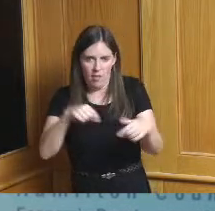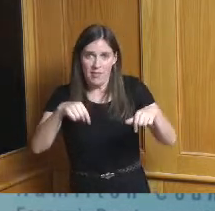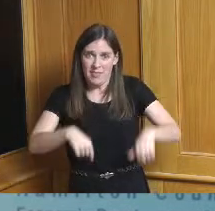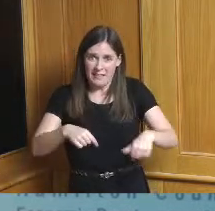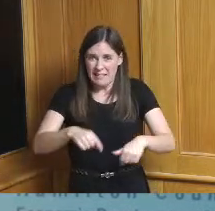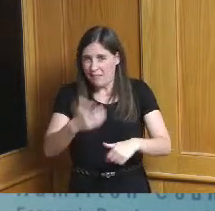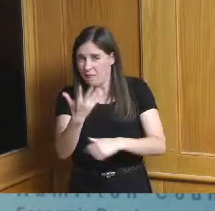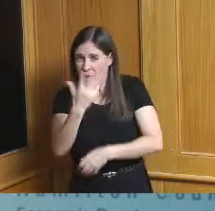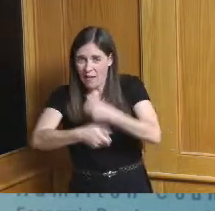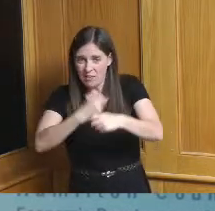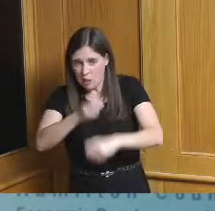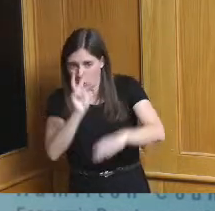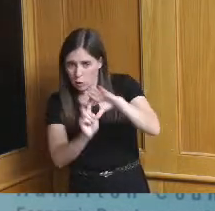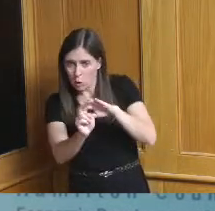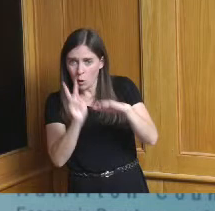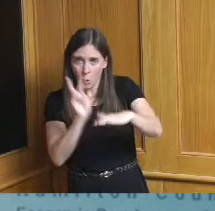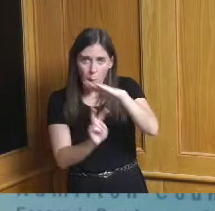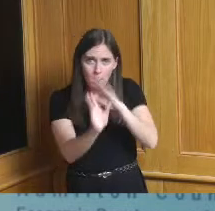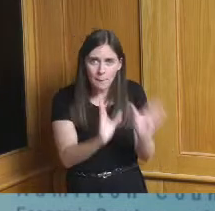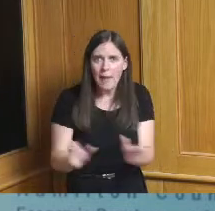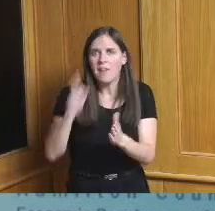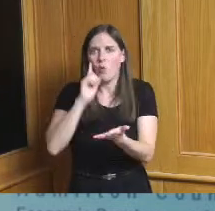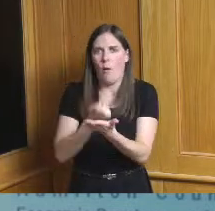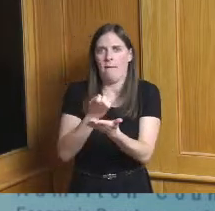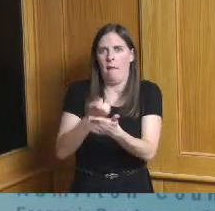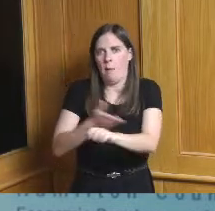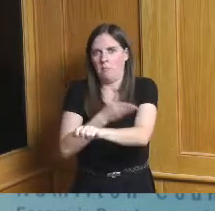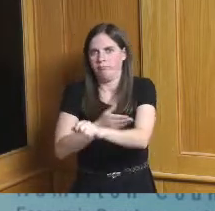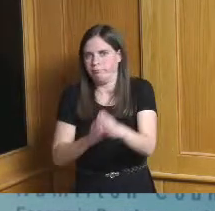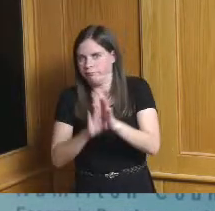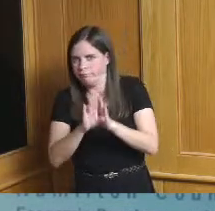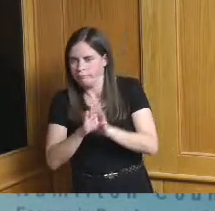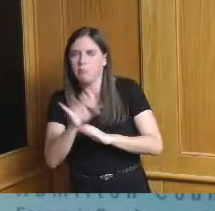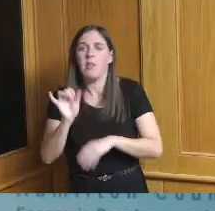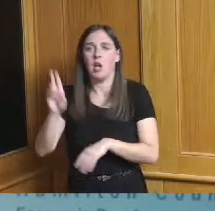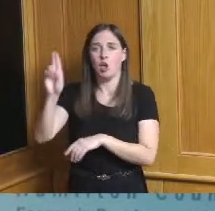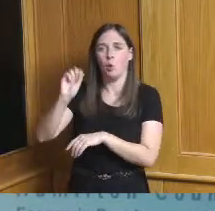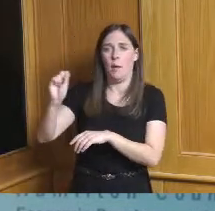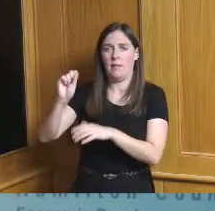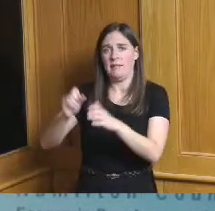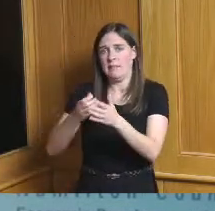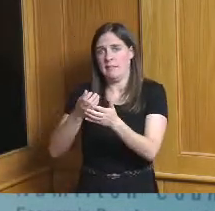years it is also a reference used by the u.s economic development administration to ensure